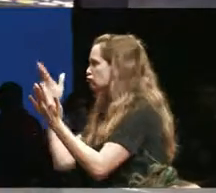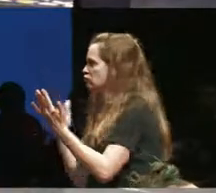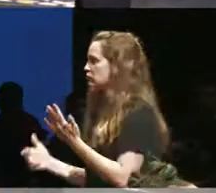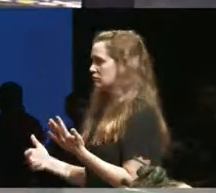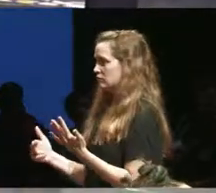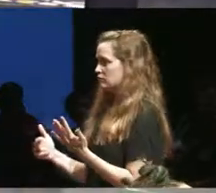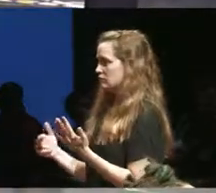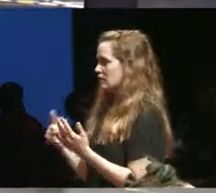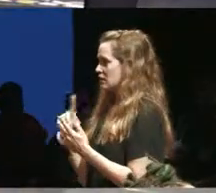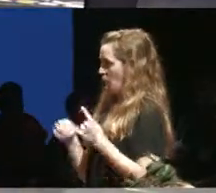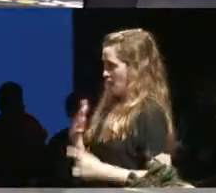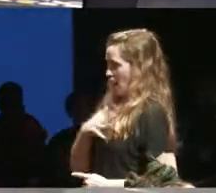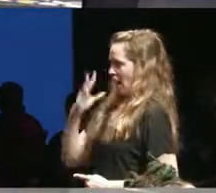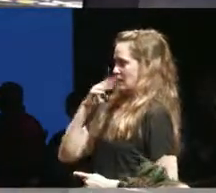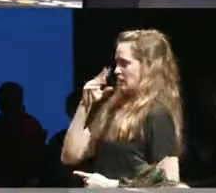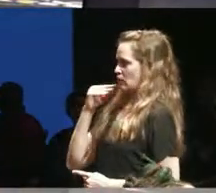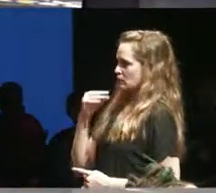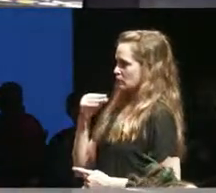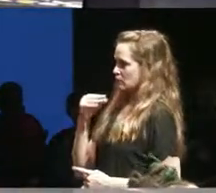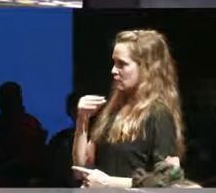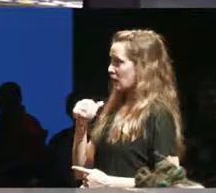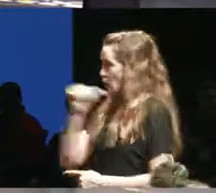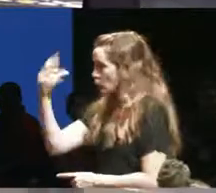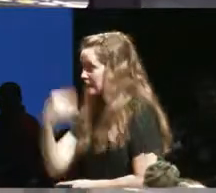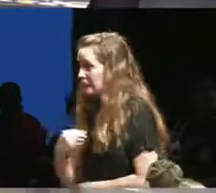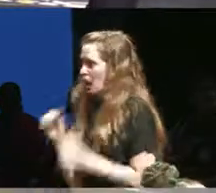about my experience of psychosis because I don't sleep and then I just go go like